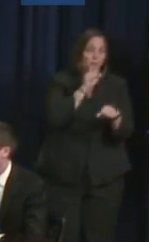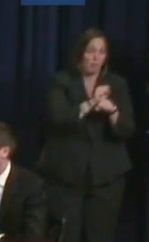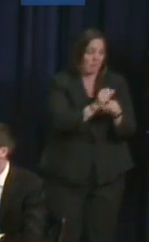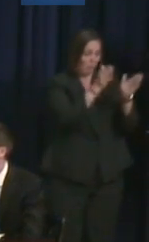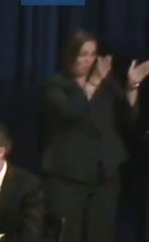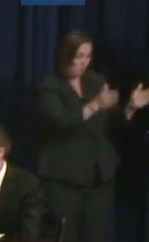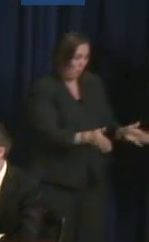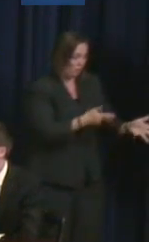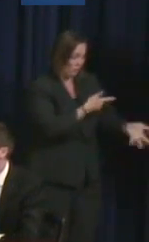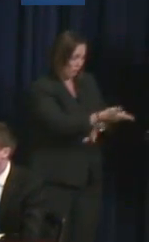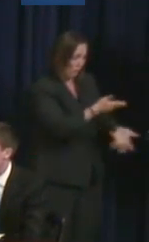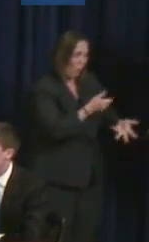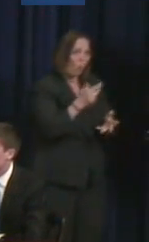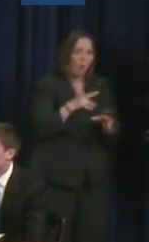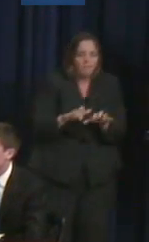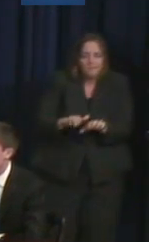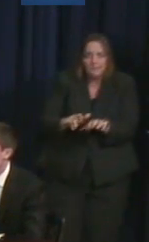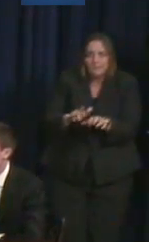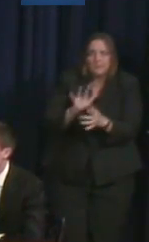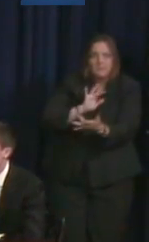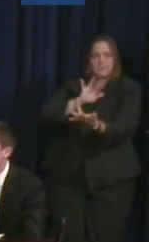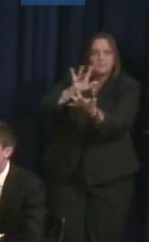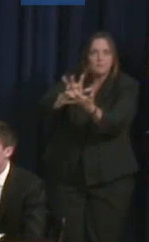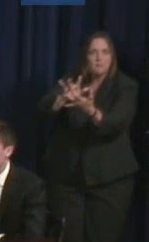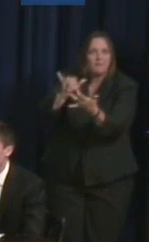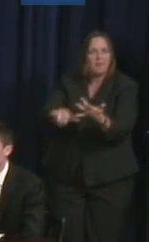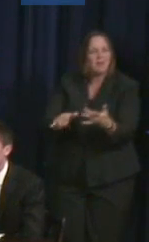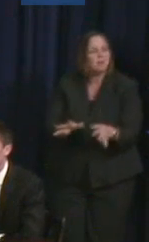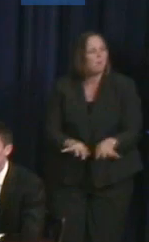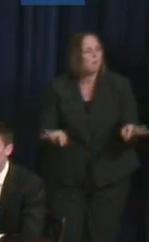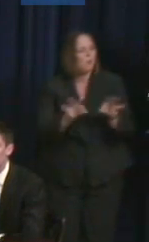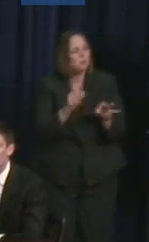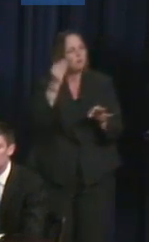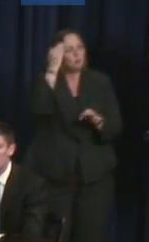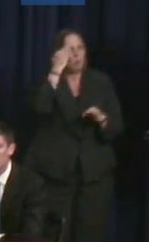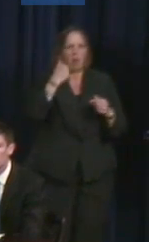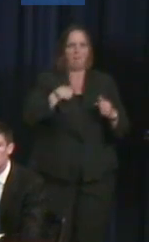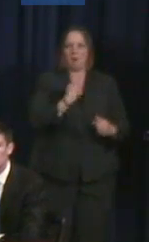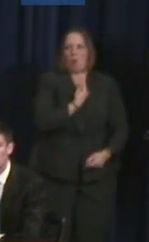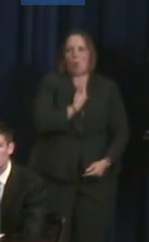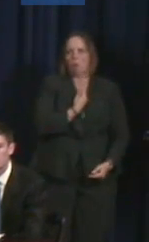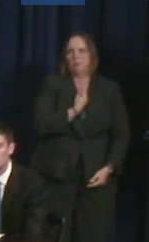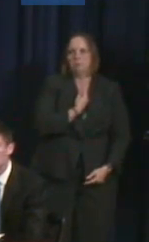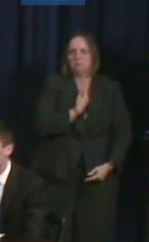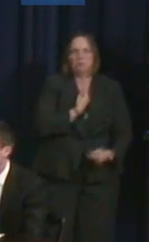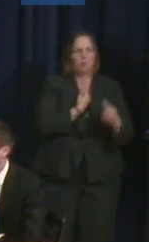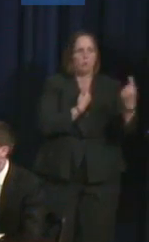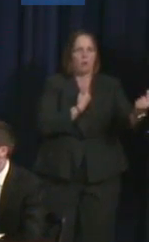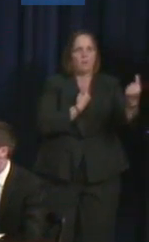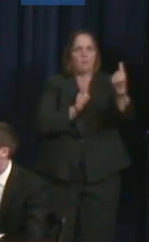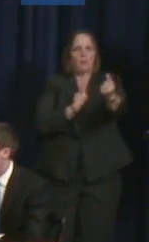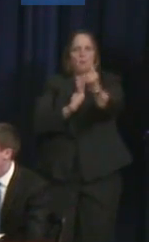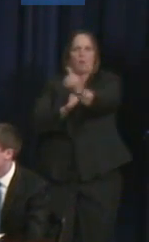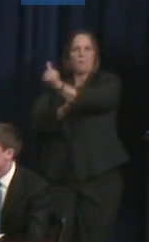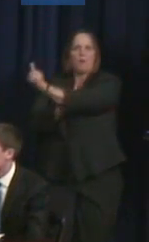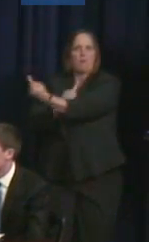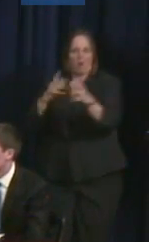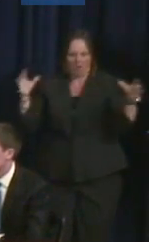out there because sometimes in school it could seem like you're the only one that's struggling to read or the only one with a disability.